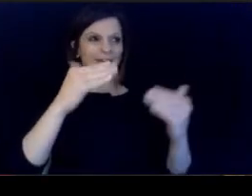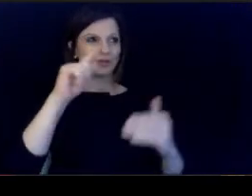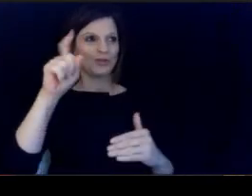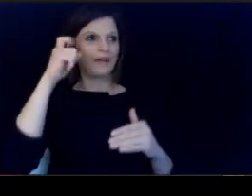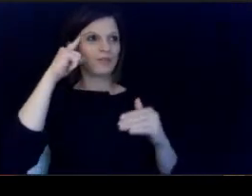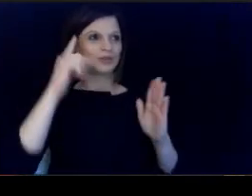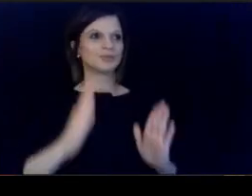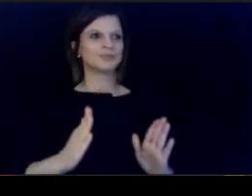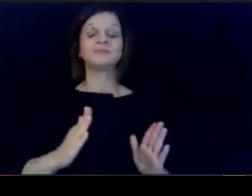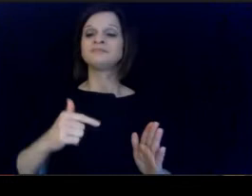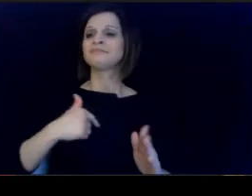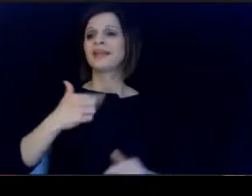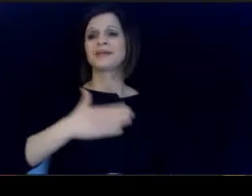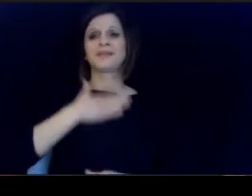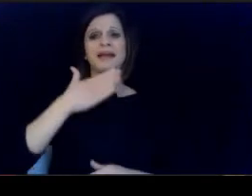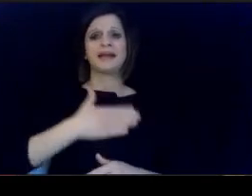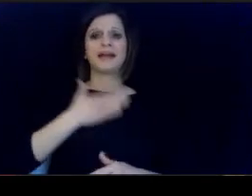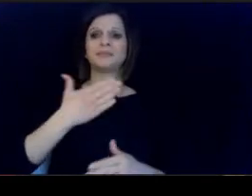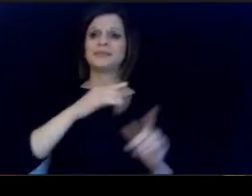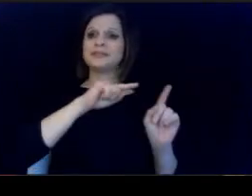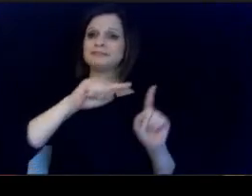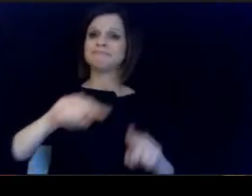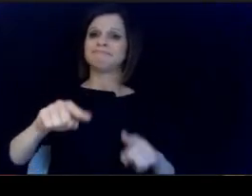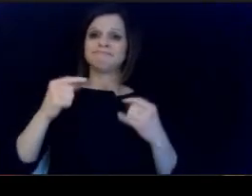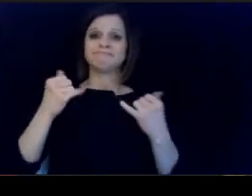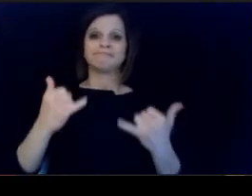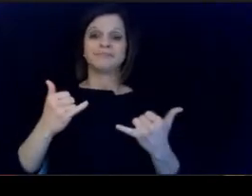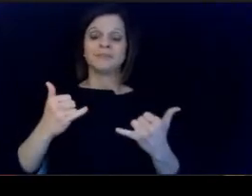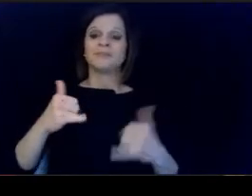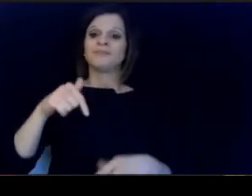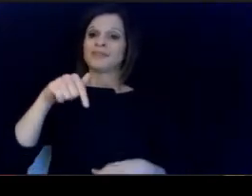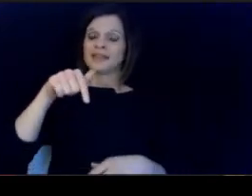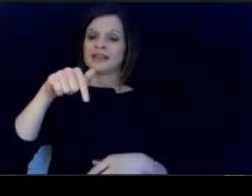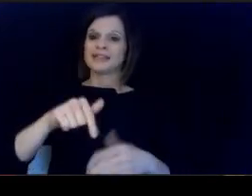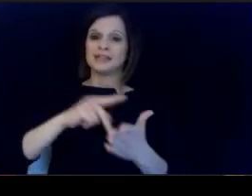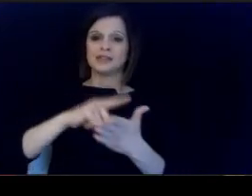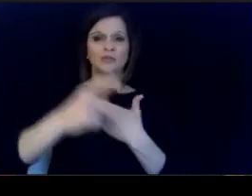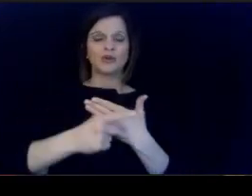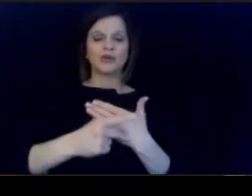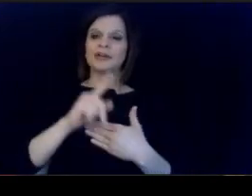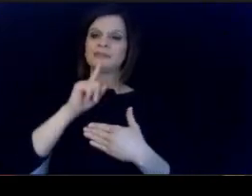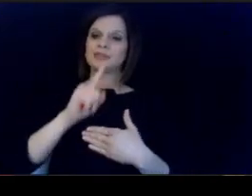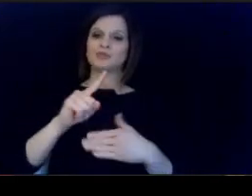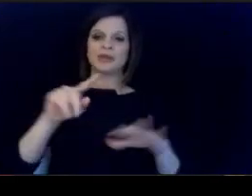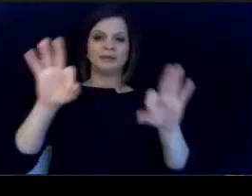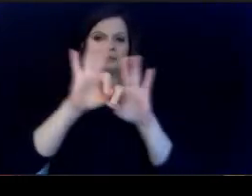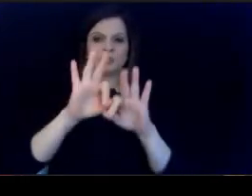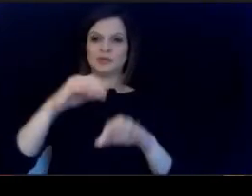Thank you governor. I am happy to be here today as. this is a 'cause that is close to my heart with.